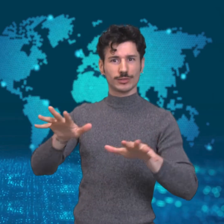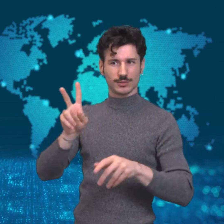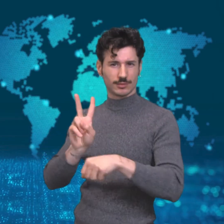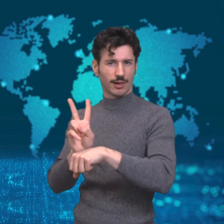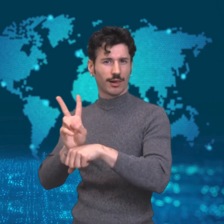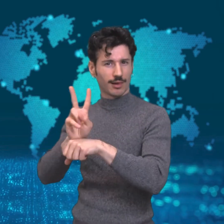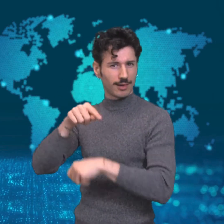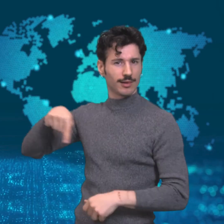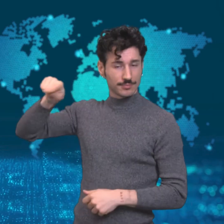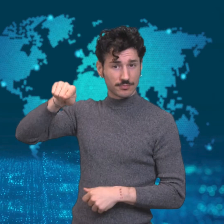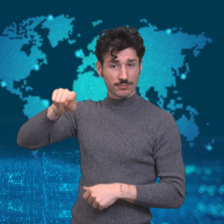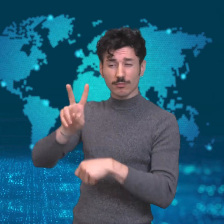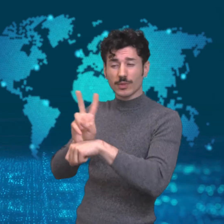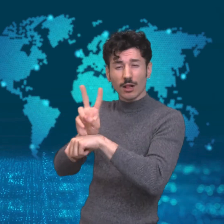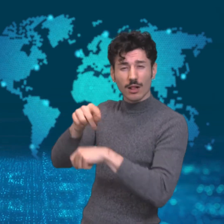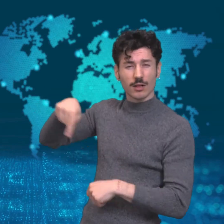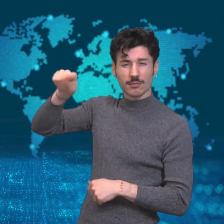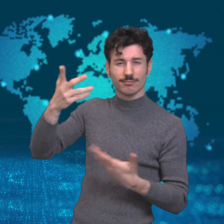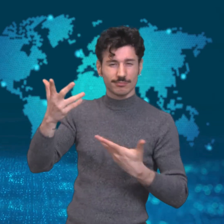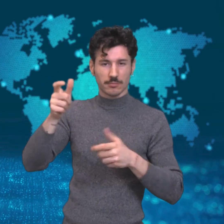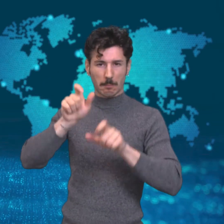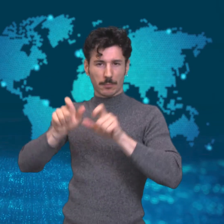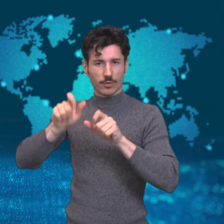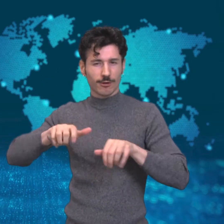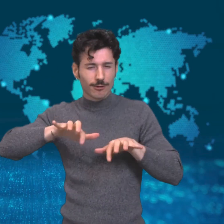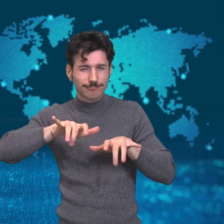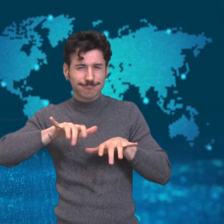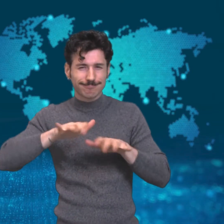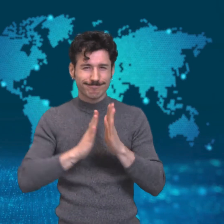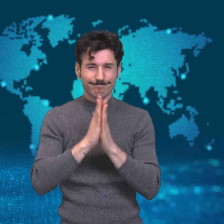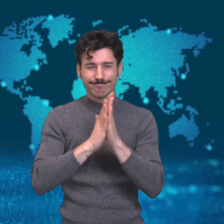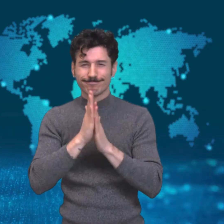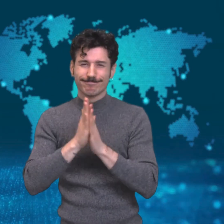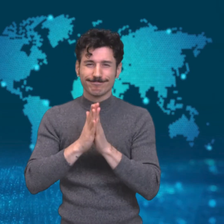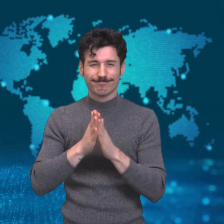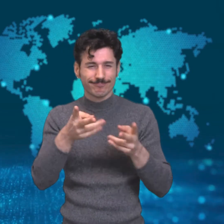scams. Cybercriminals are seizing an opportunity to